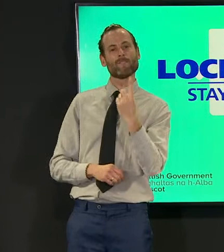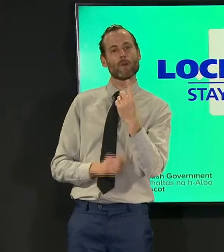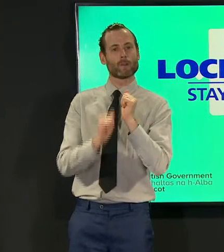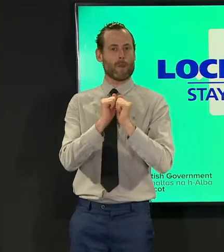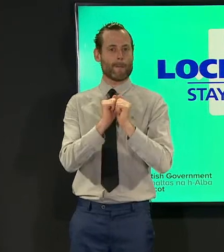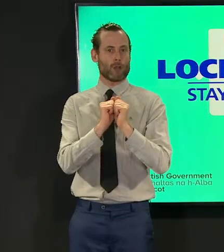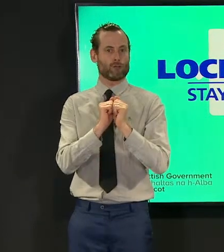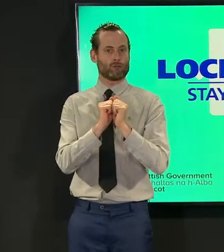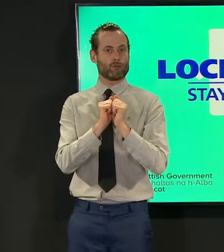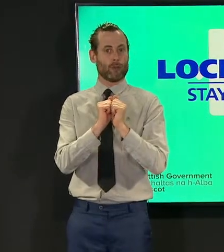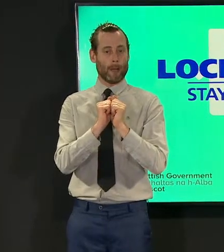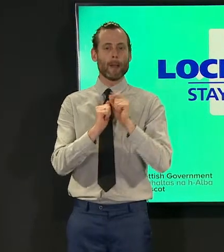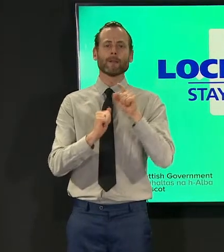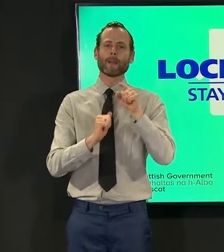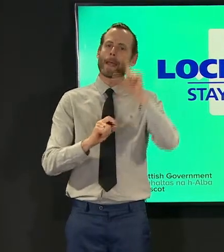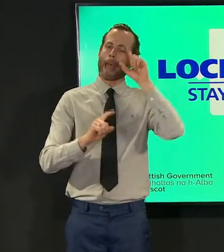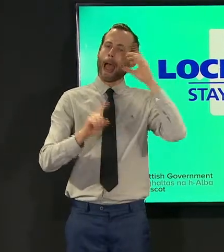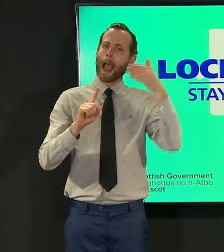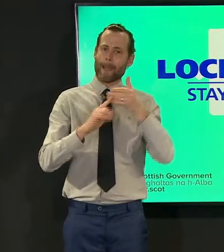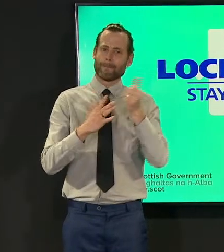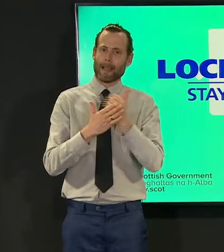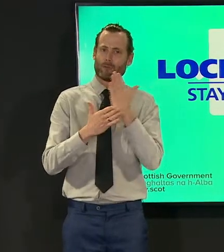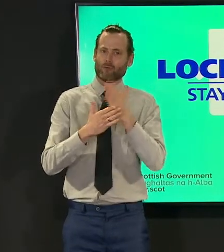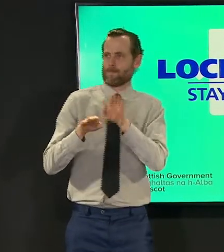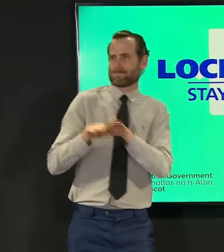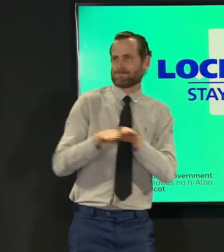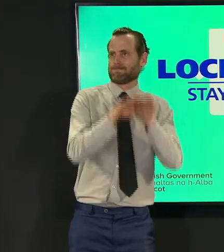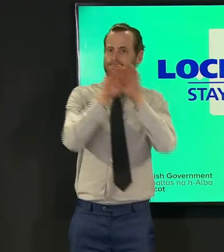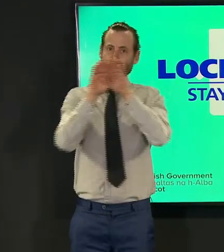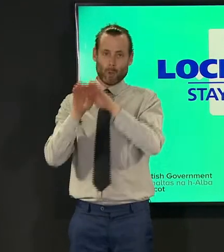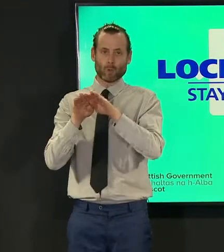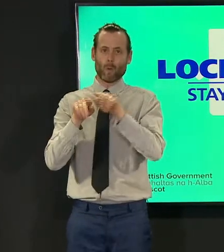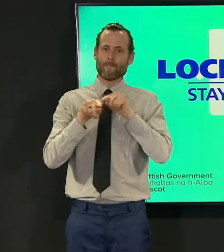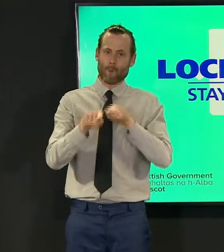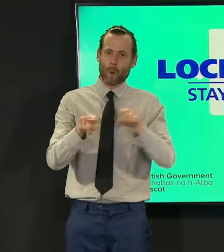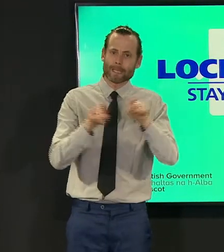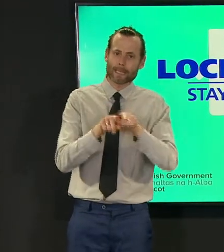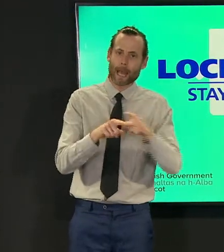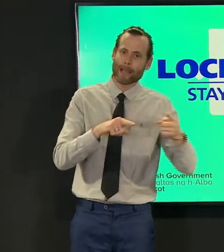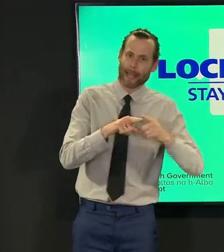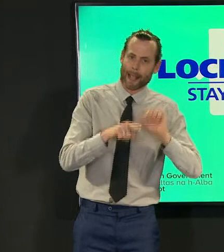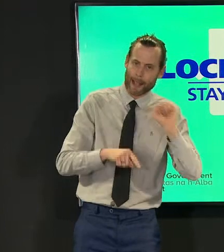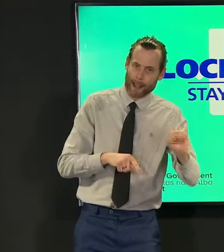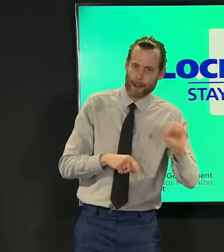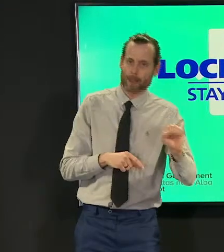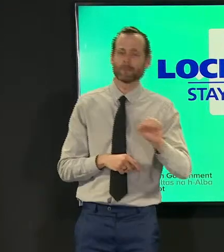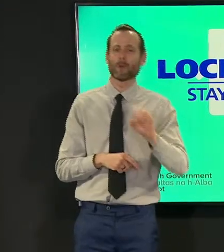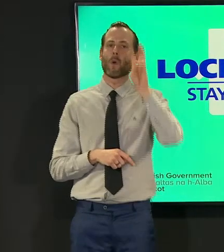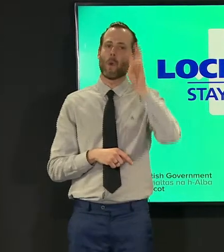that brings us into line with the approach taken in england and wales and as a consequence it also